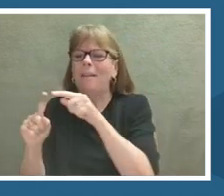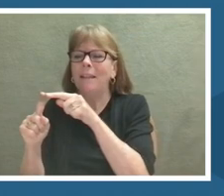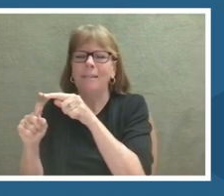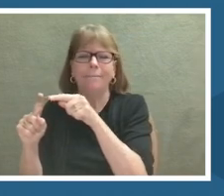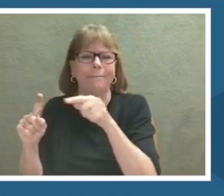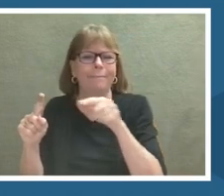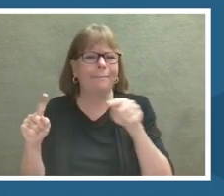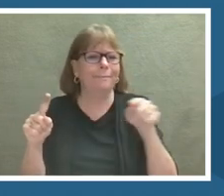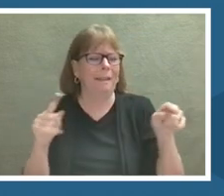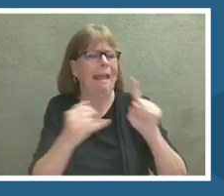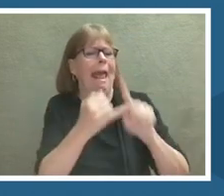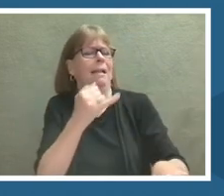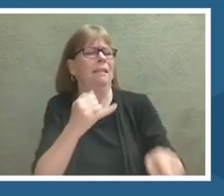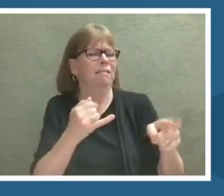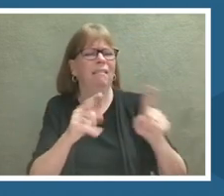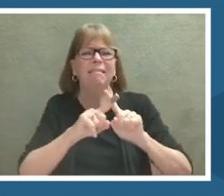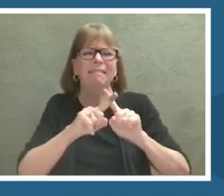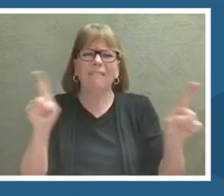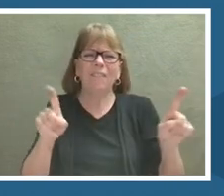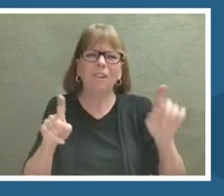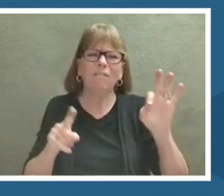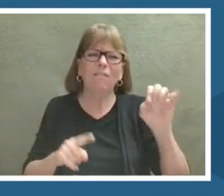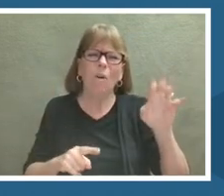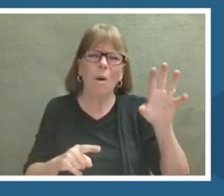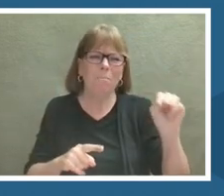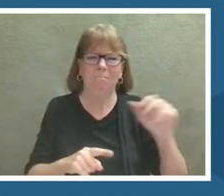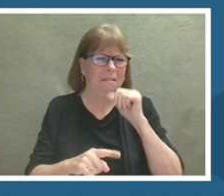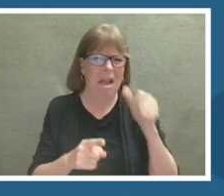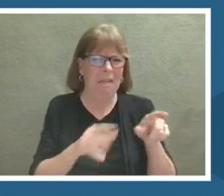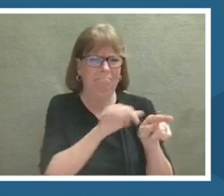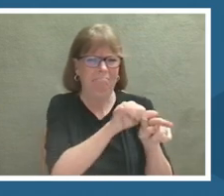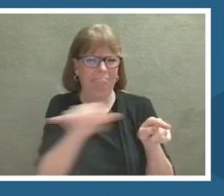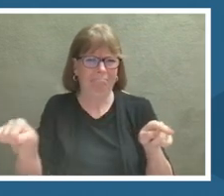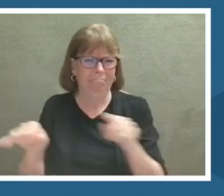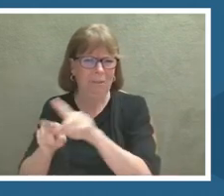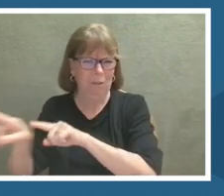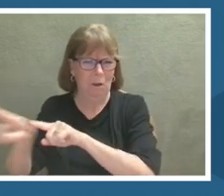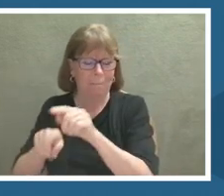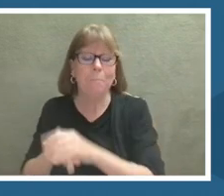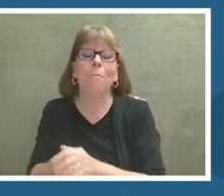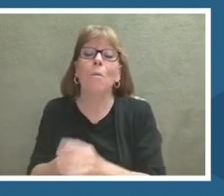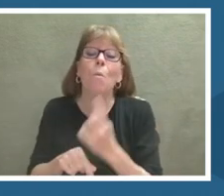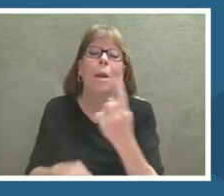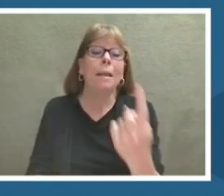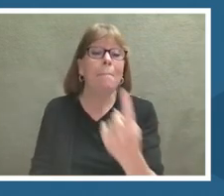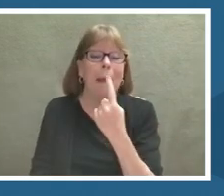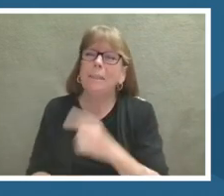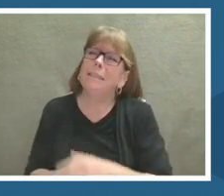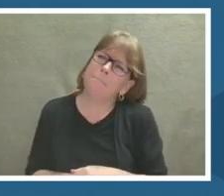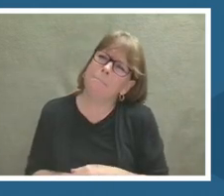One of her friends came up to me and at the end of the lesson she said to me, I didn't know mommies could be scientists.